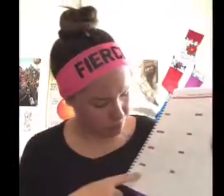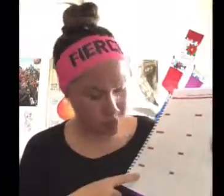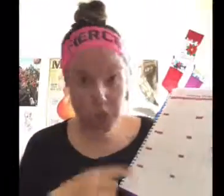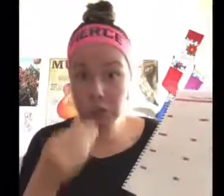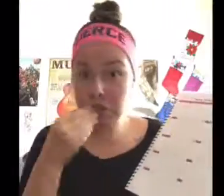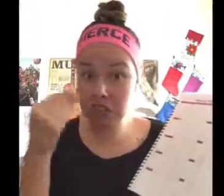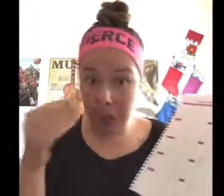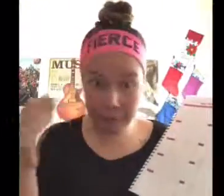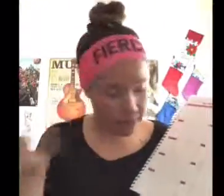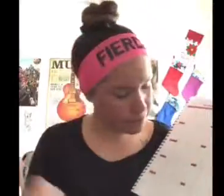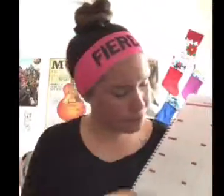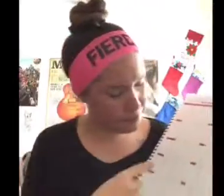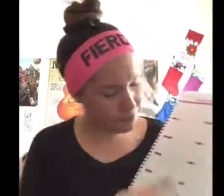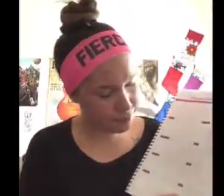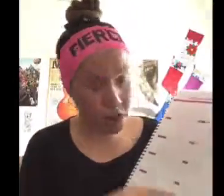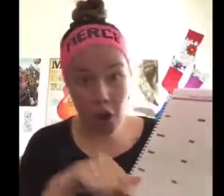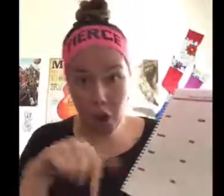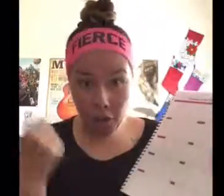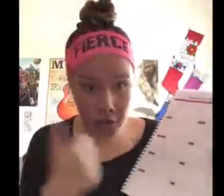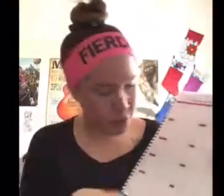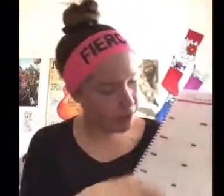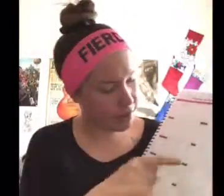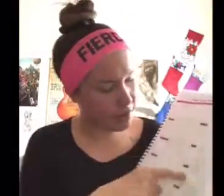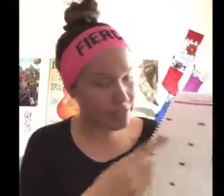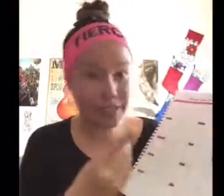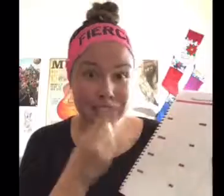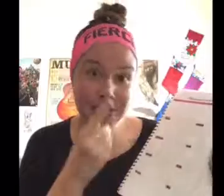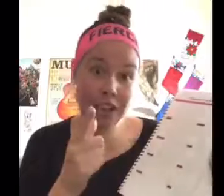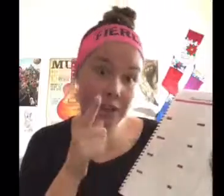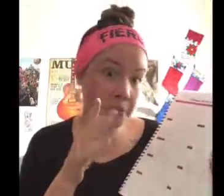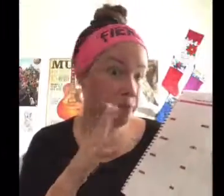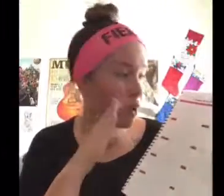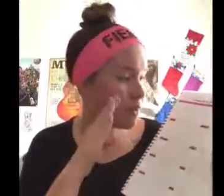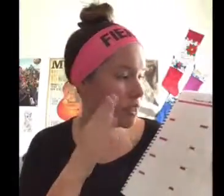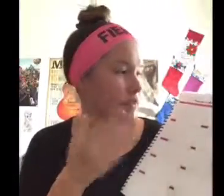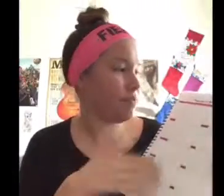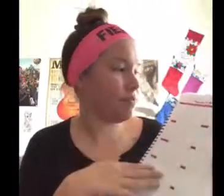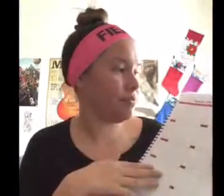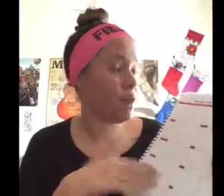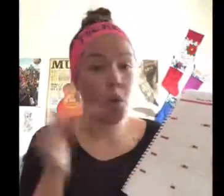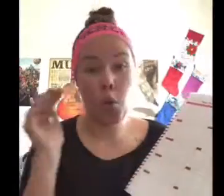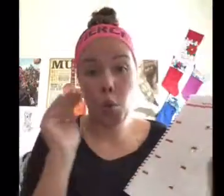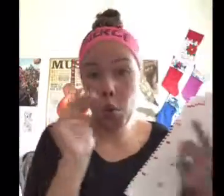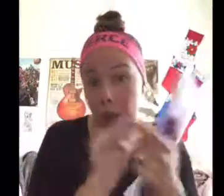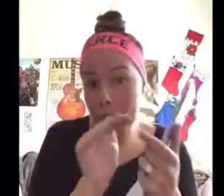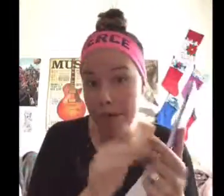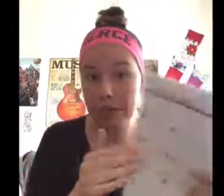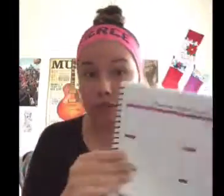Groceries Lists.... Other.. Dinner... Lunch... Breakfast.... Reminders...